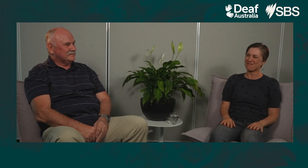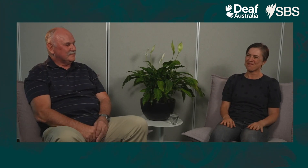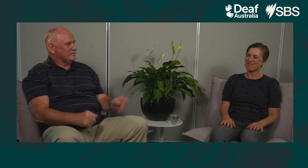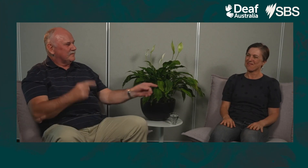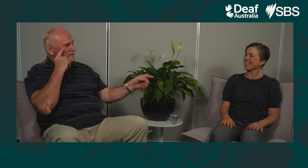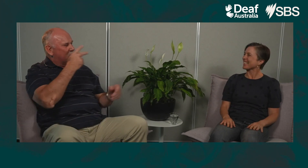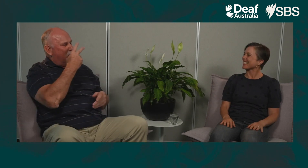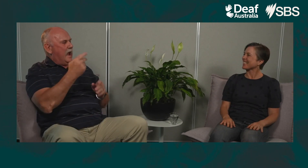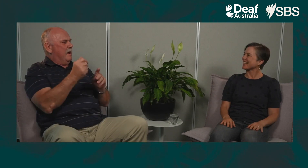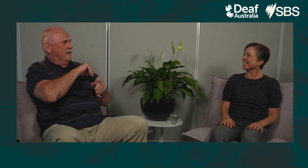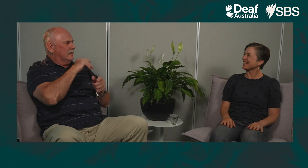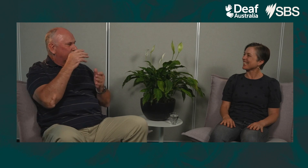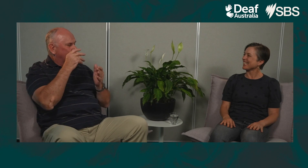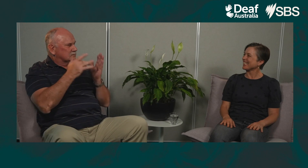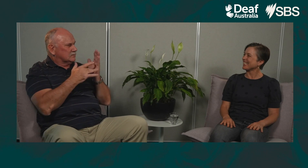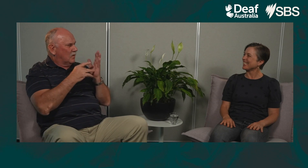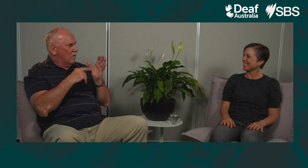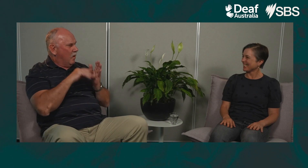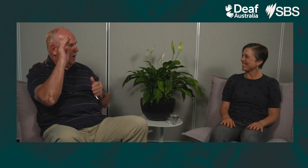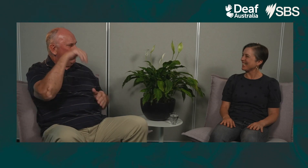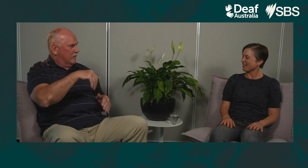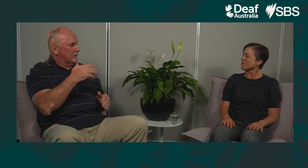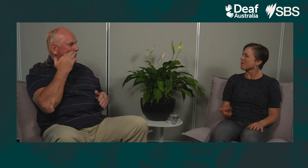Just going back to the topic of technology and the use of it in the home.